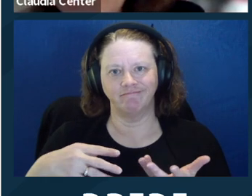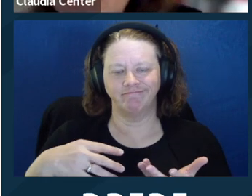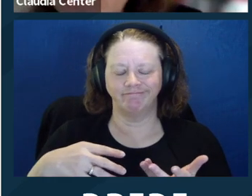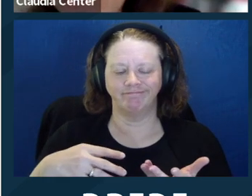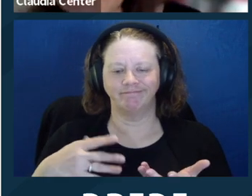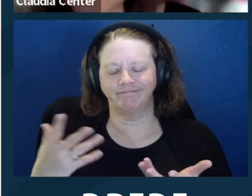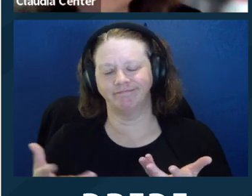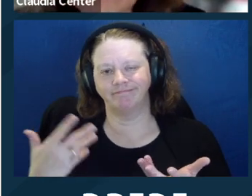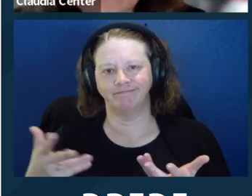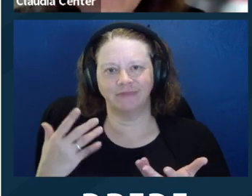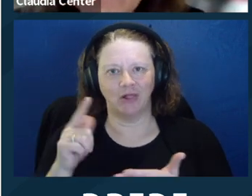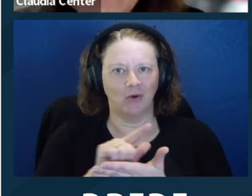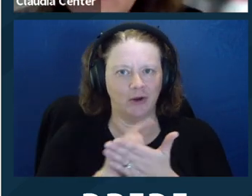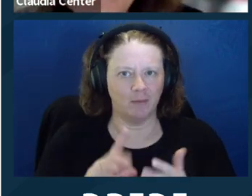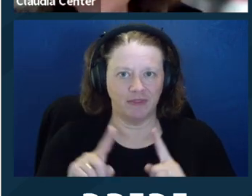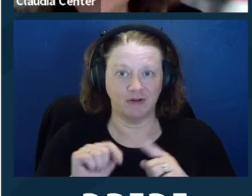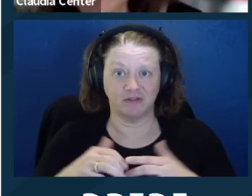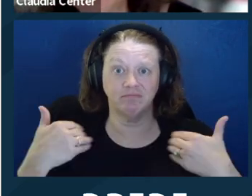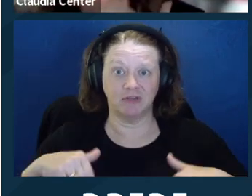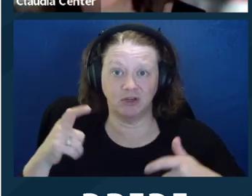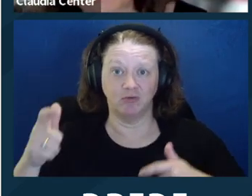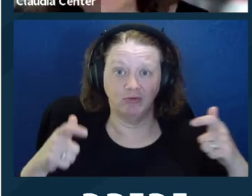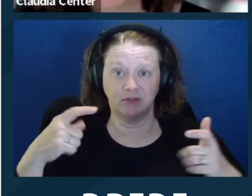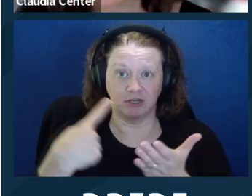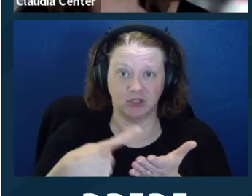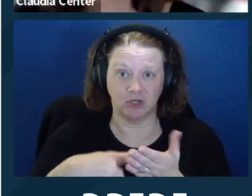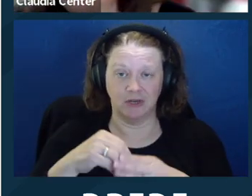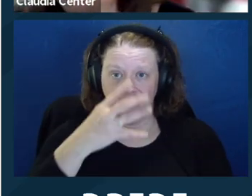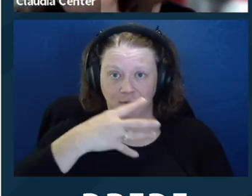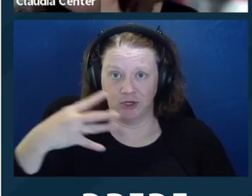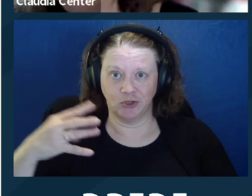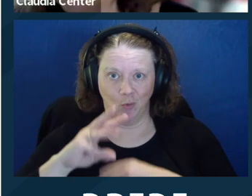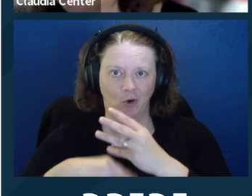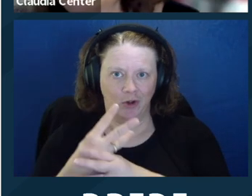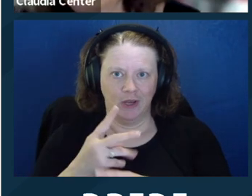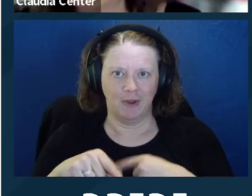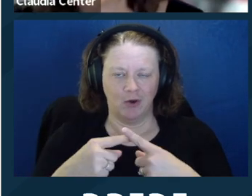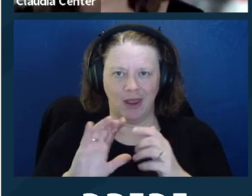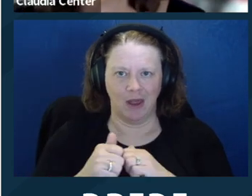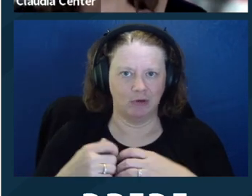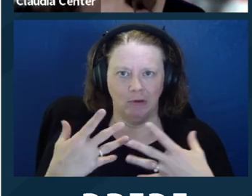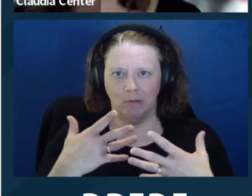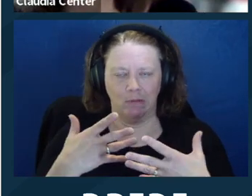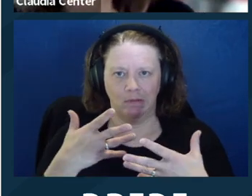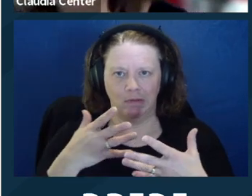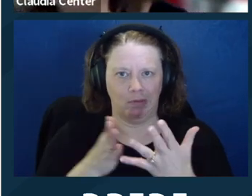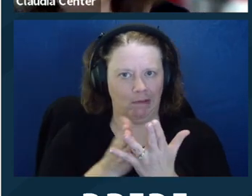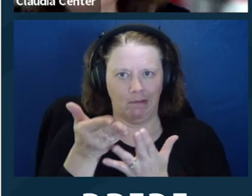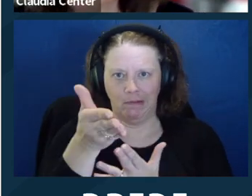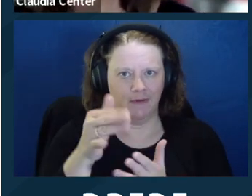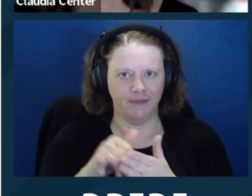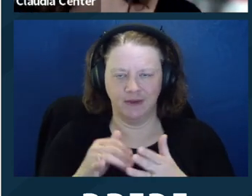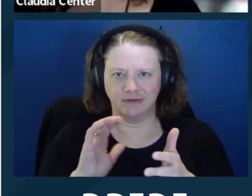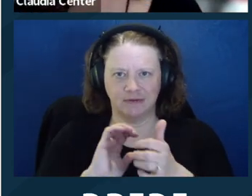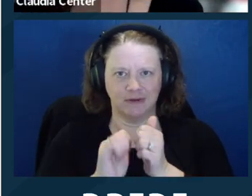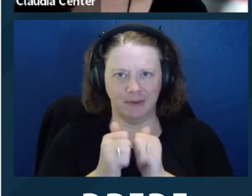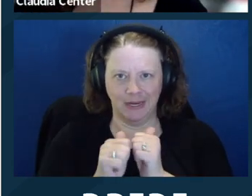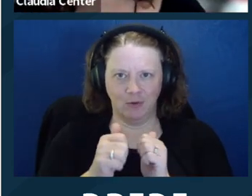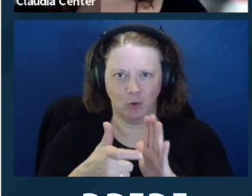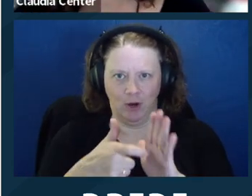but I understand that there is a discussion in the immigration world about how to navigate